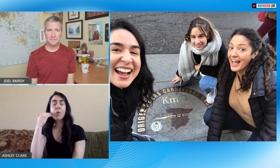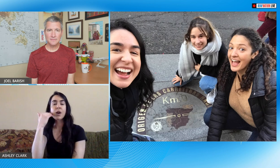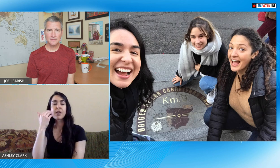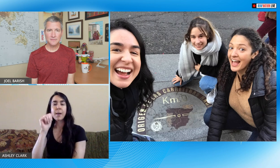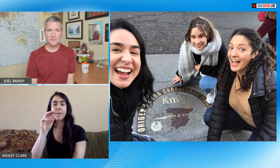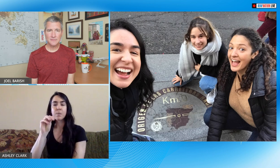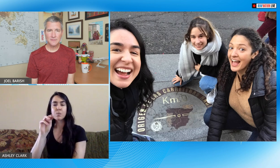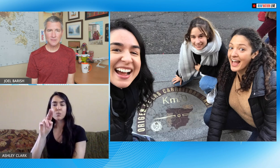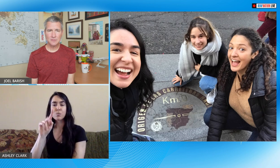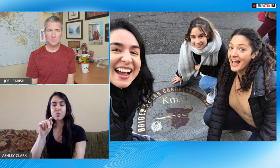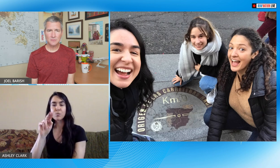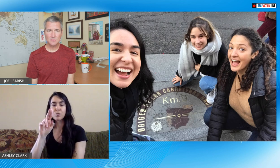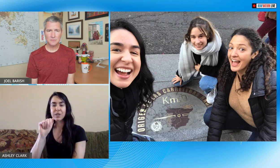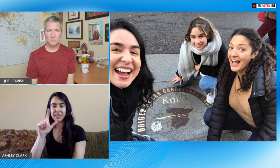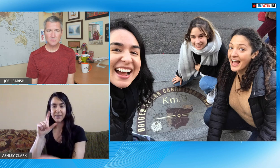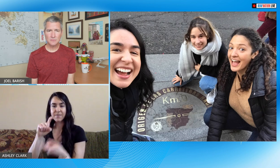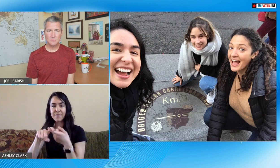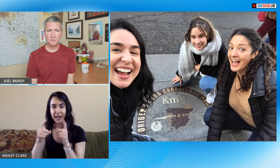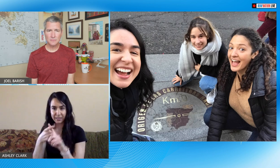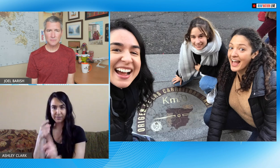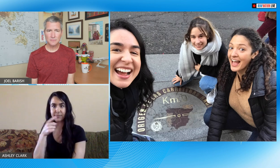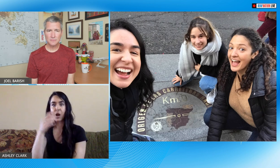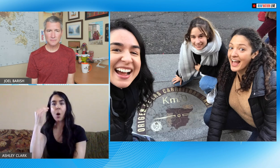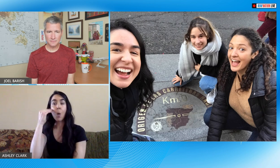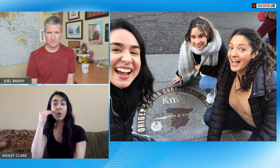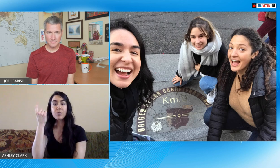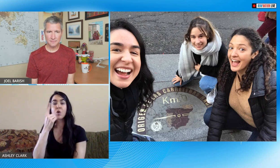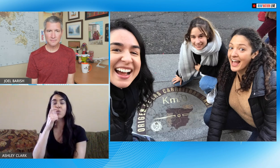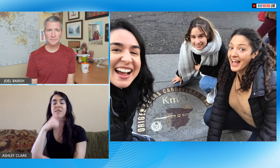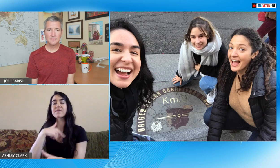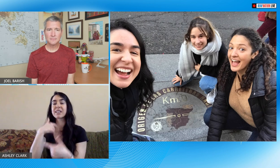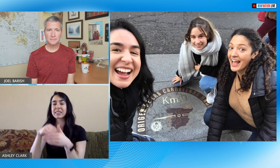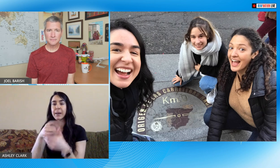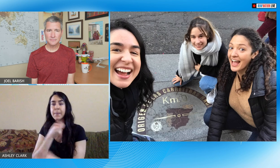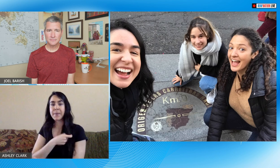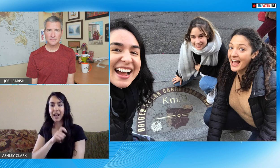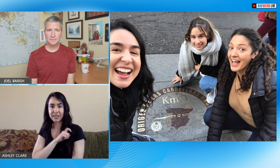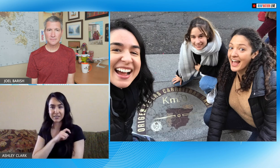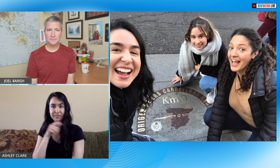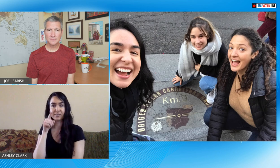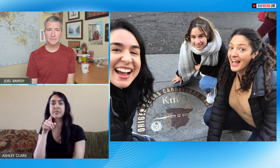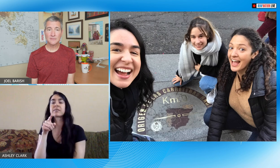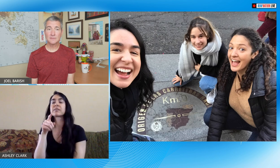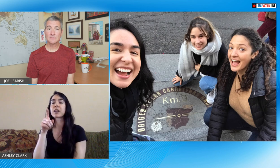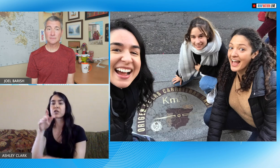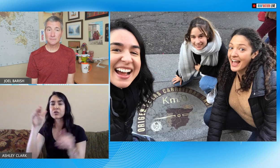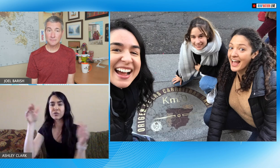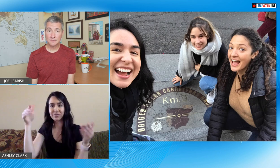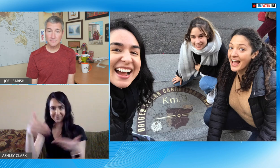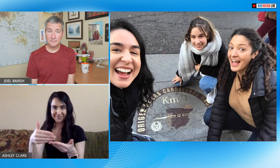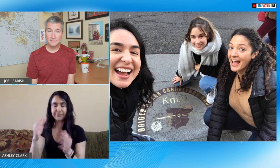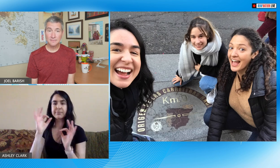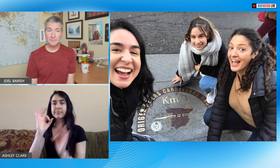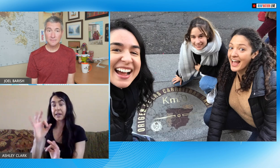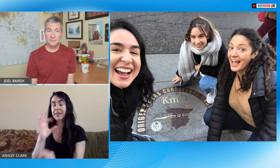we went to a mutual we met up with a mutual friend who we knew was in Spain